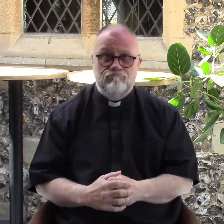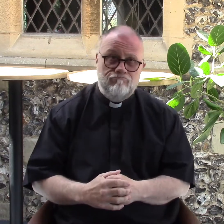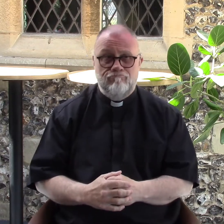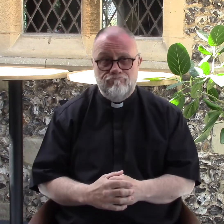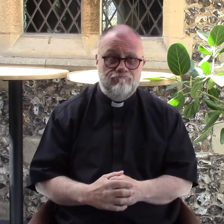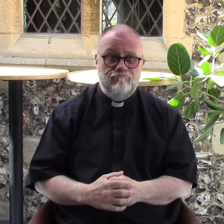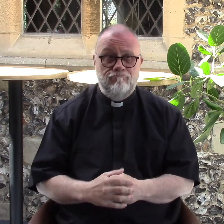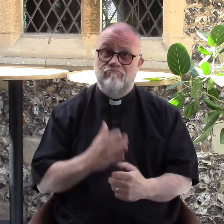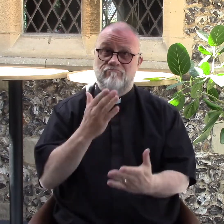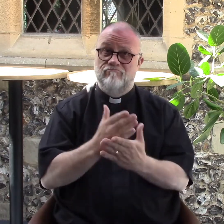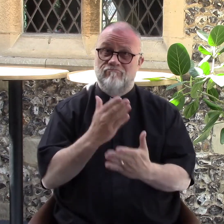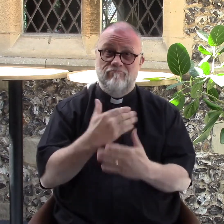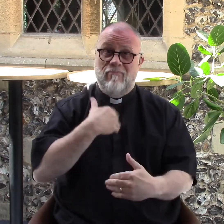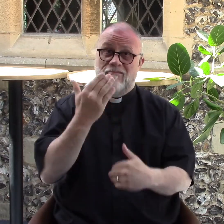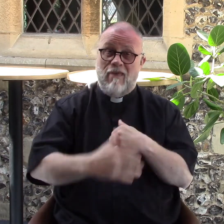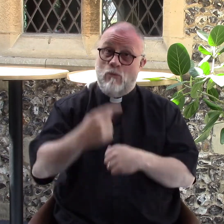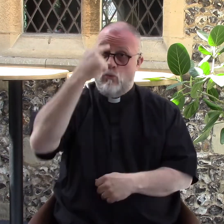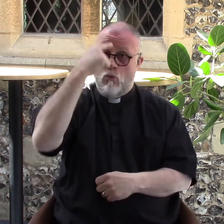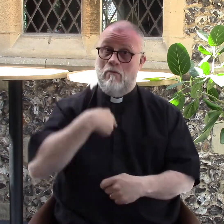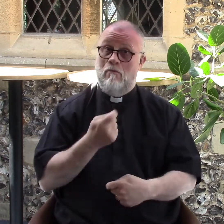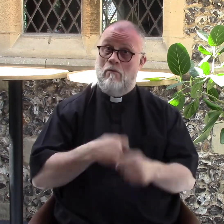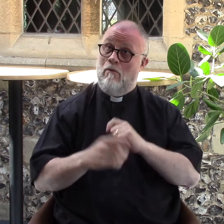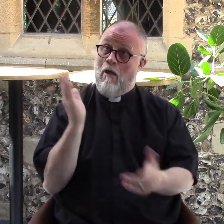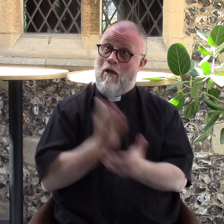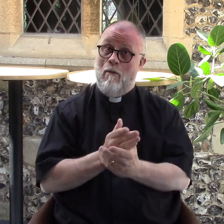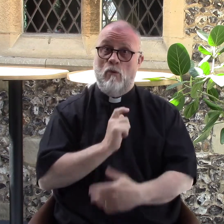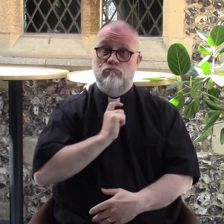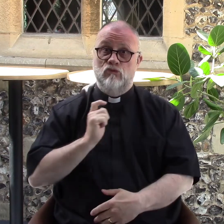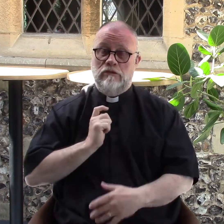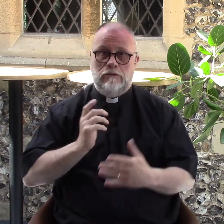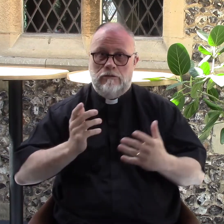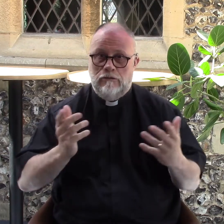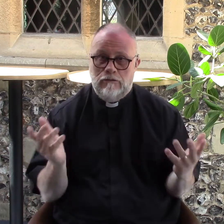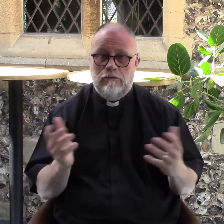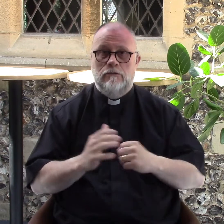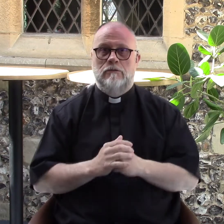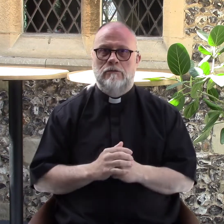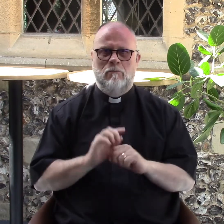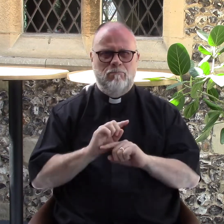Well I never thought that I would become a priest, but God is good.